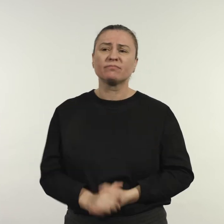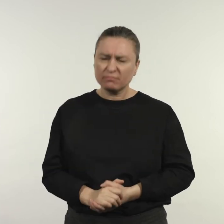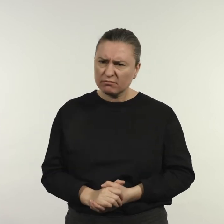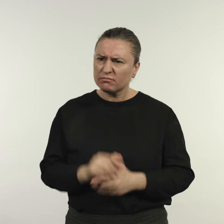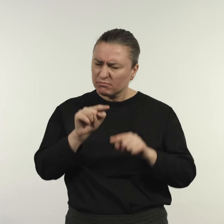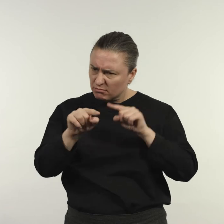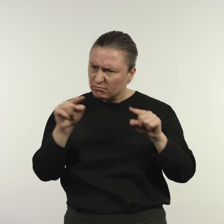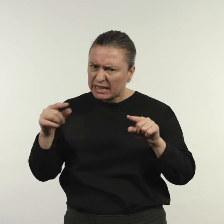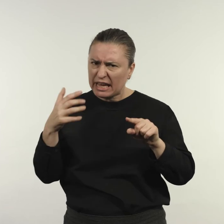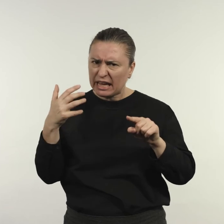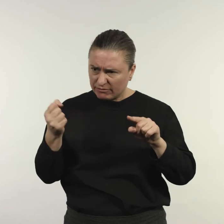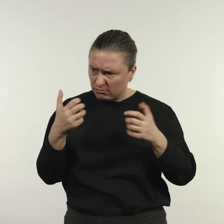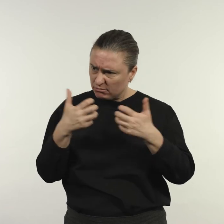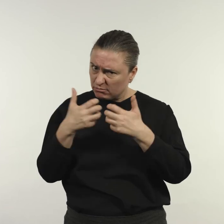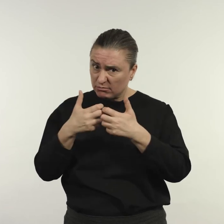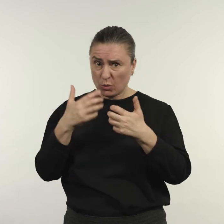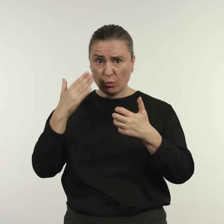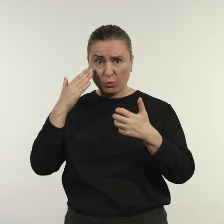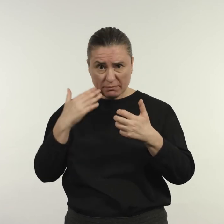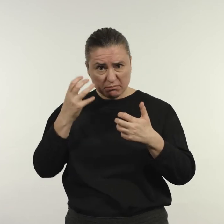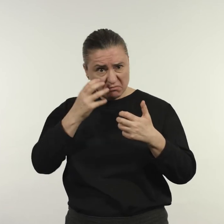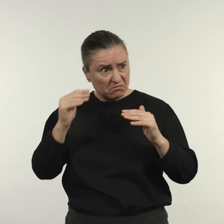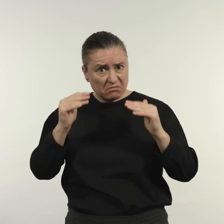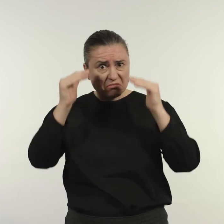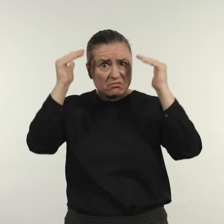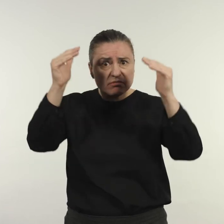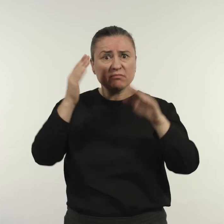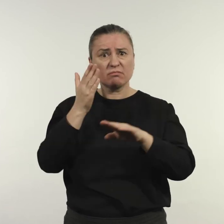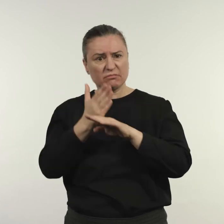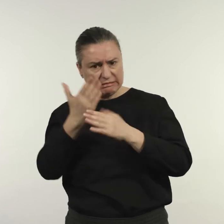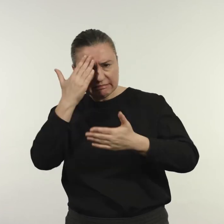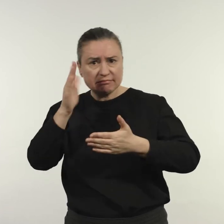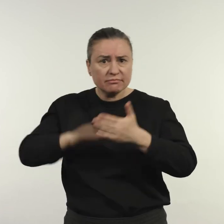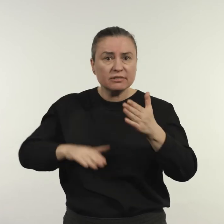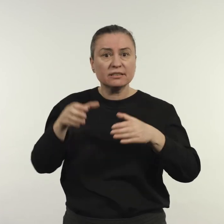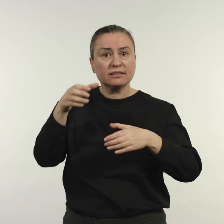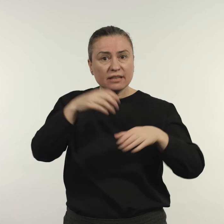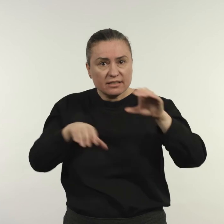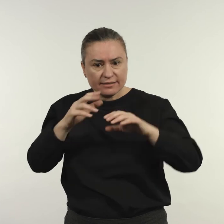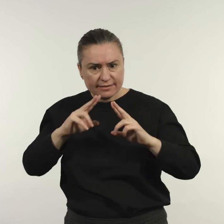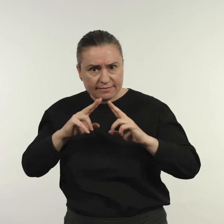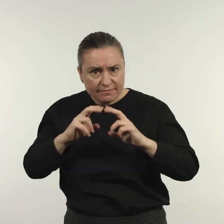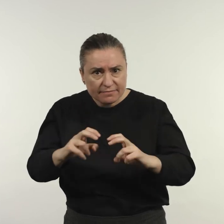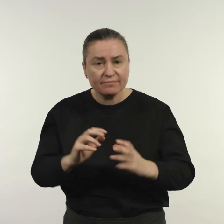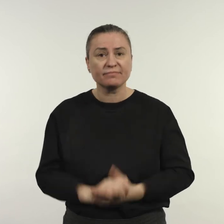and became aware of the many women who hold prominent positions in science.